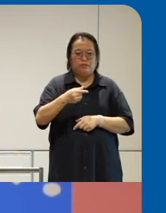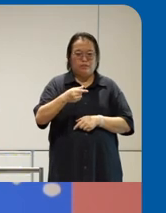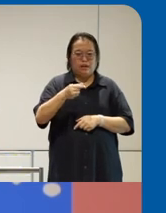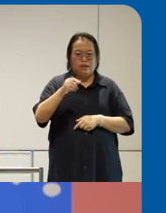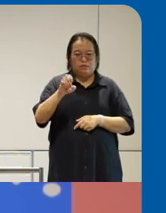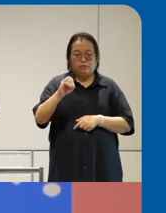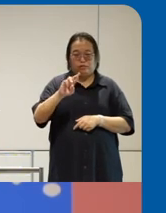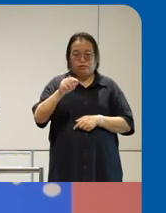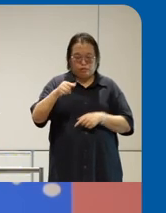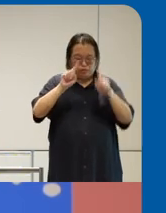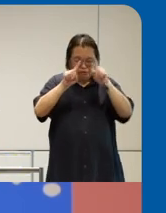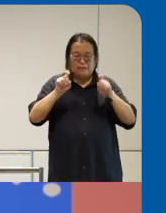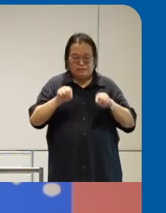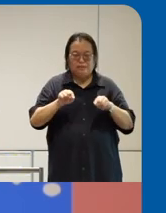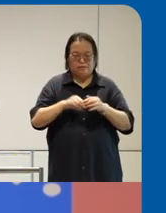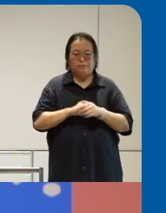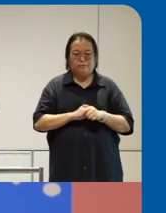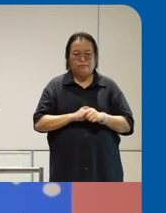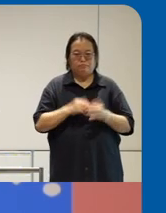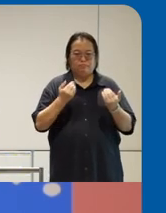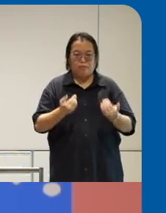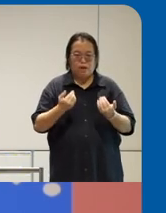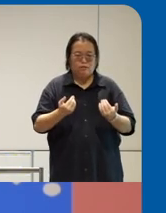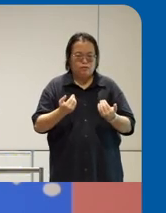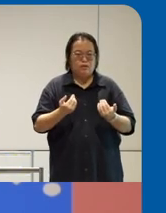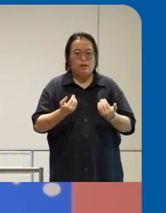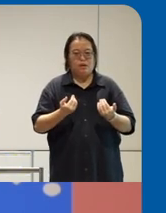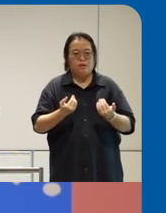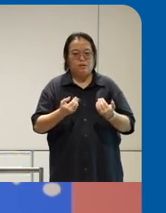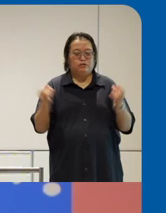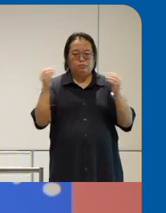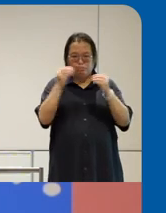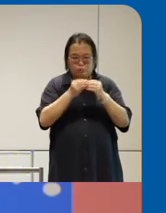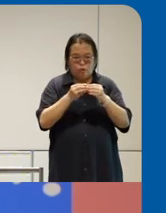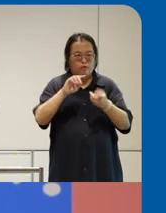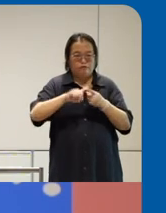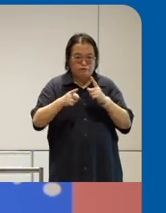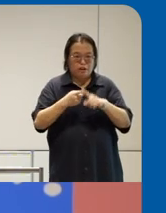today that the current iteration it's far more scrip reader friendly than it was before and uh